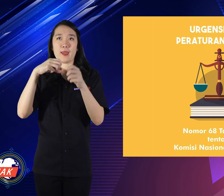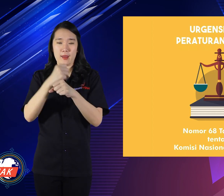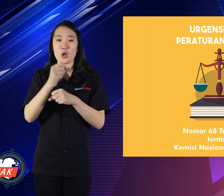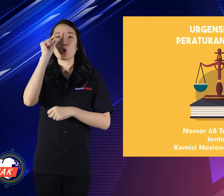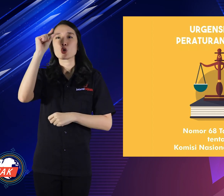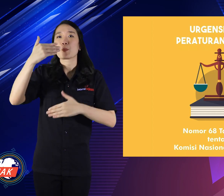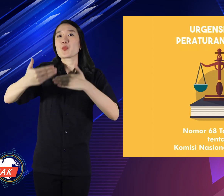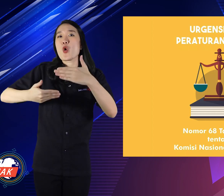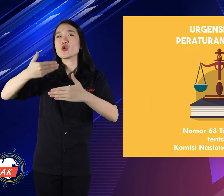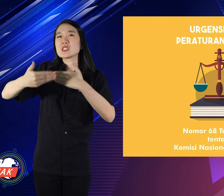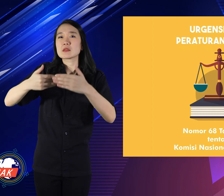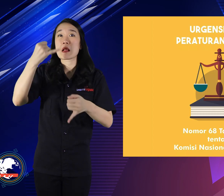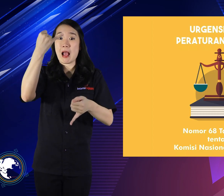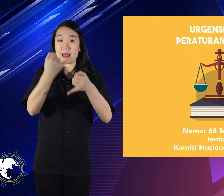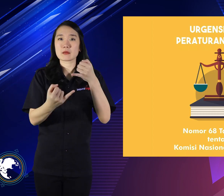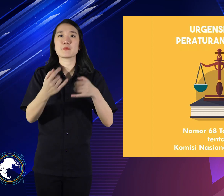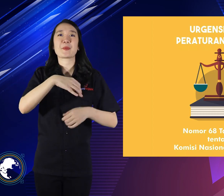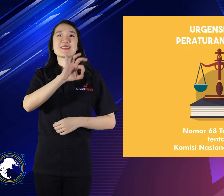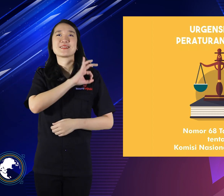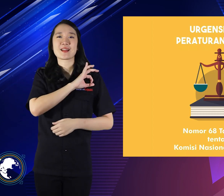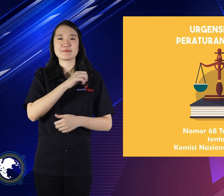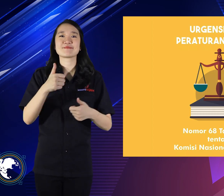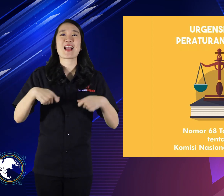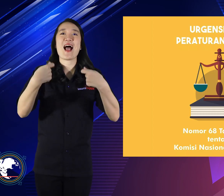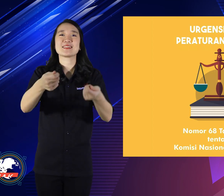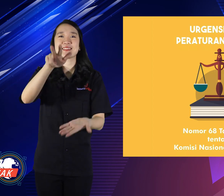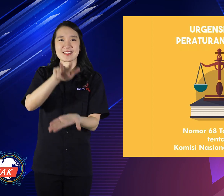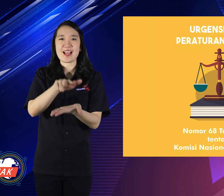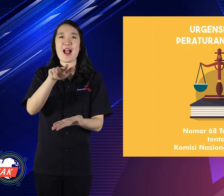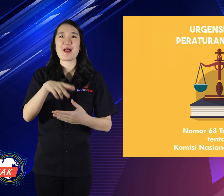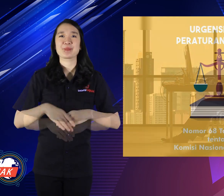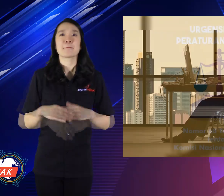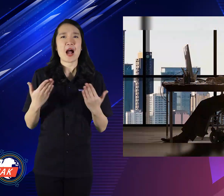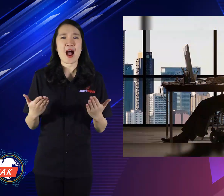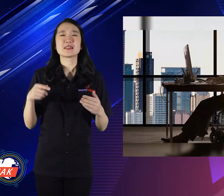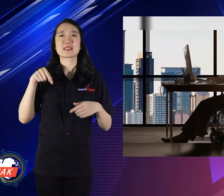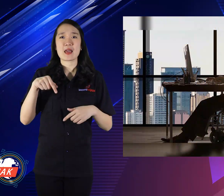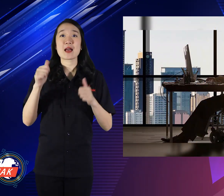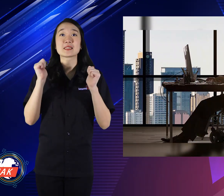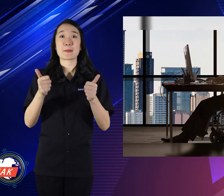Don't forget to always exercise regularly, 150 minutes for 1 week.